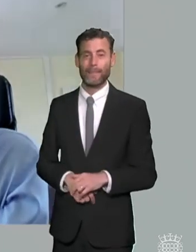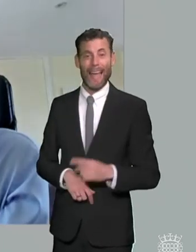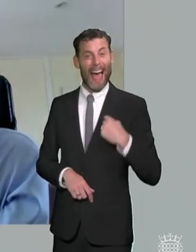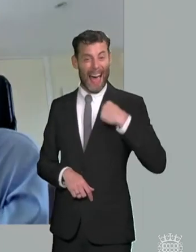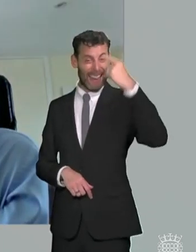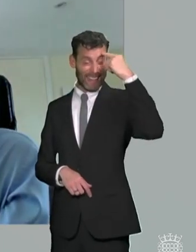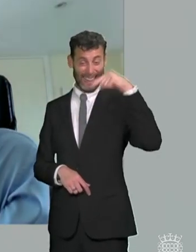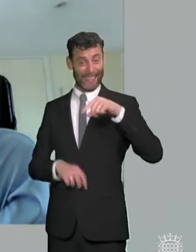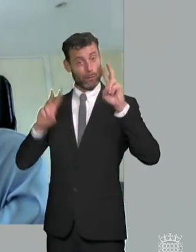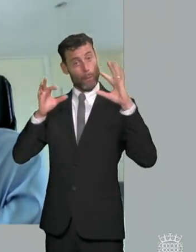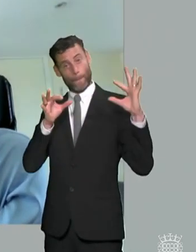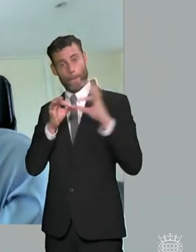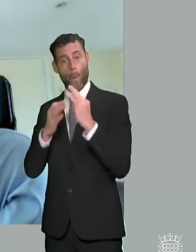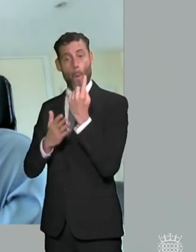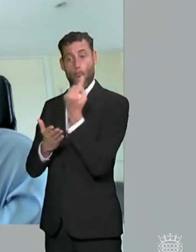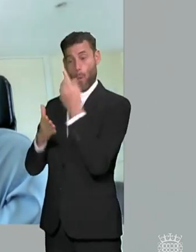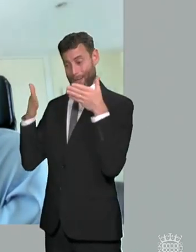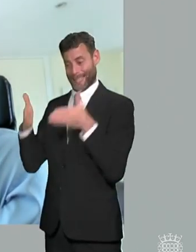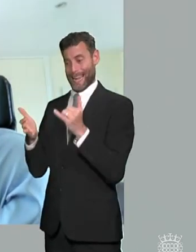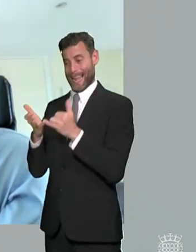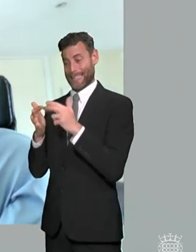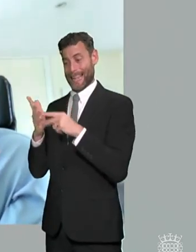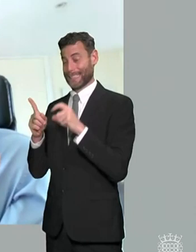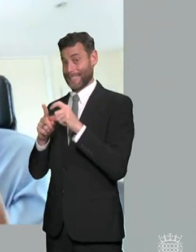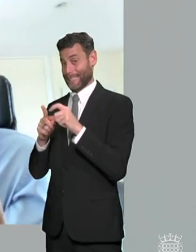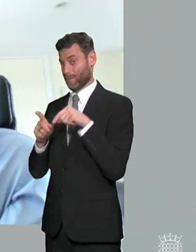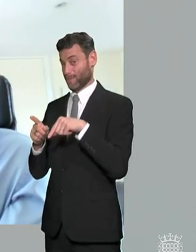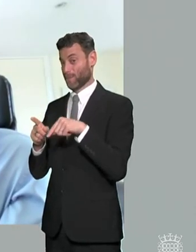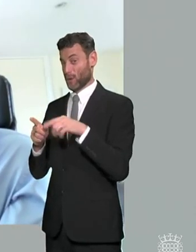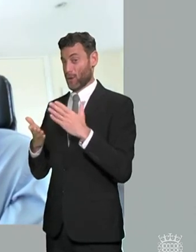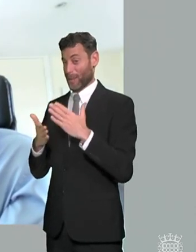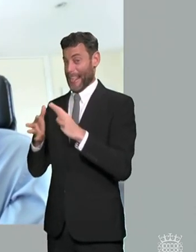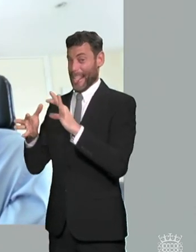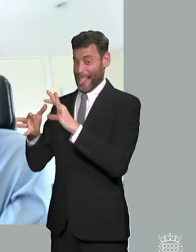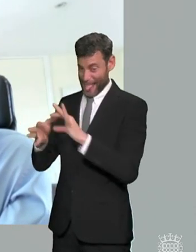but i think that the key thing here i i'd make is that by getting the right support for those